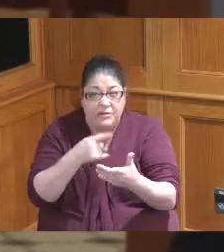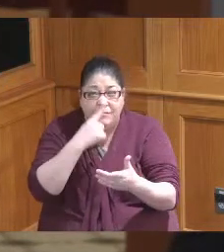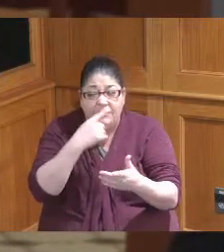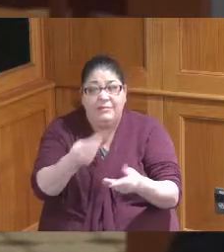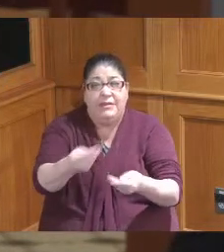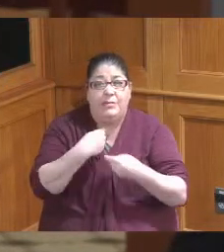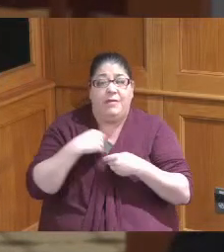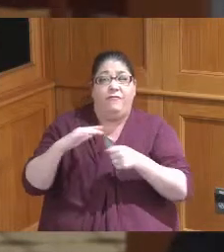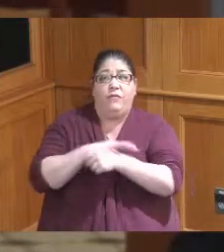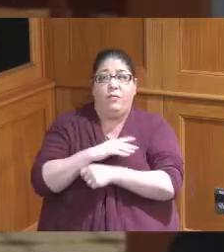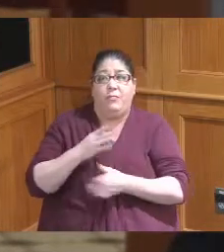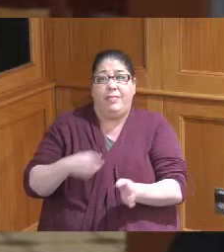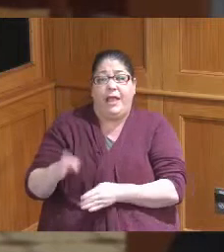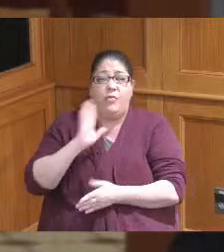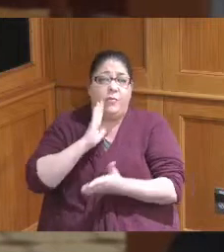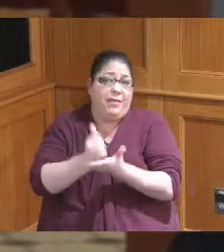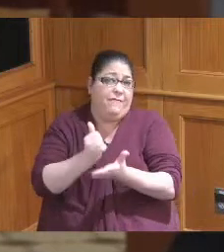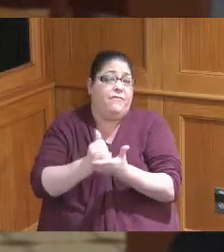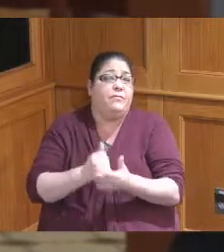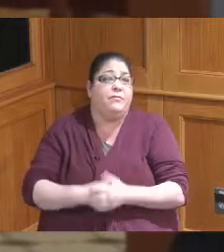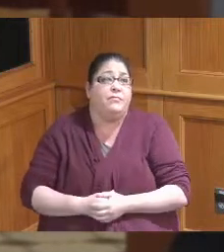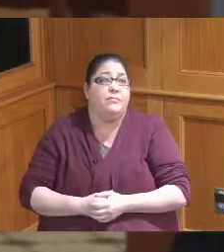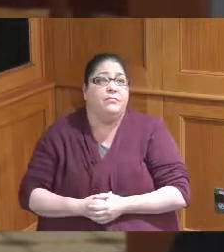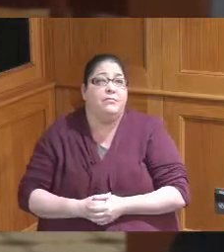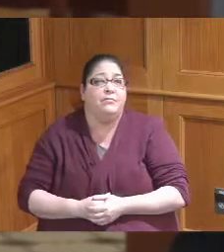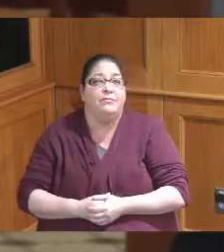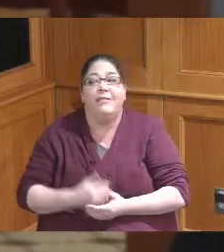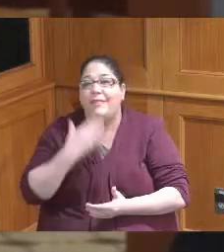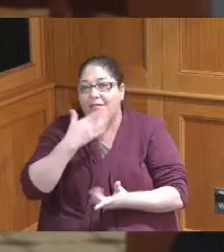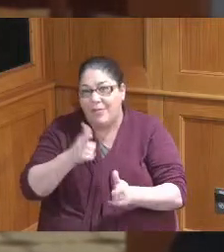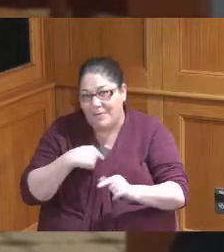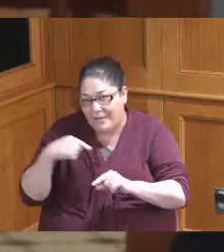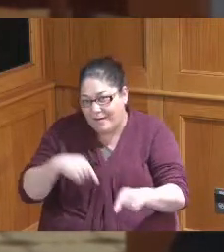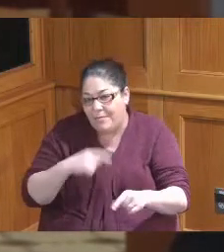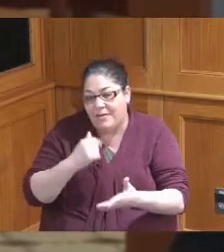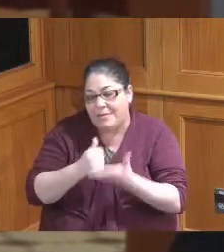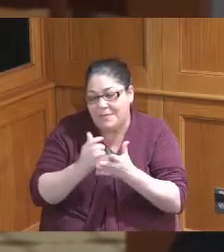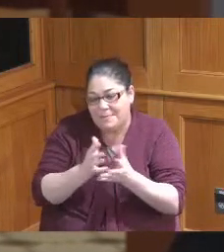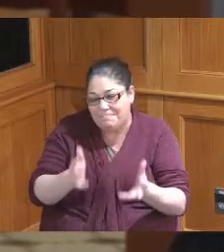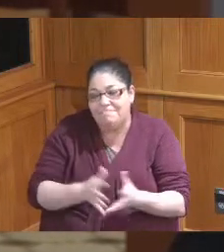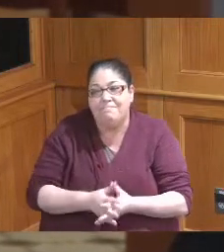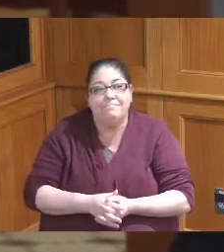there that'd be that'd be really helpful it's very helpful to be here and yes thank you thank you for